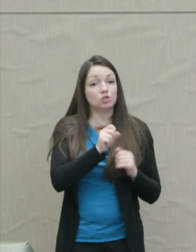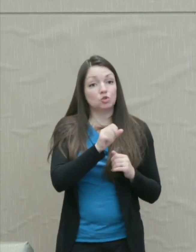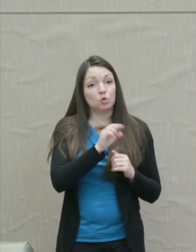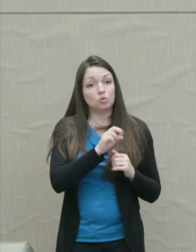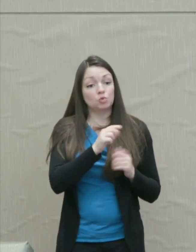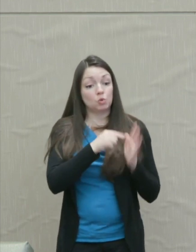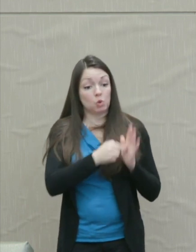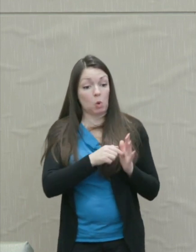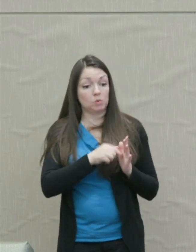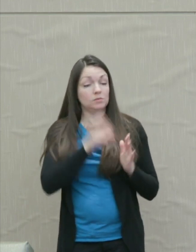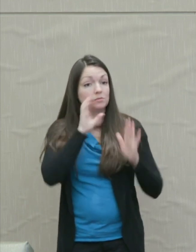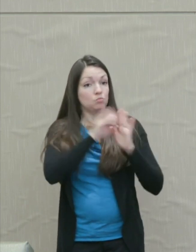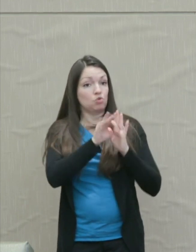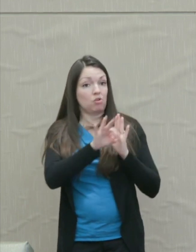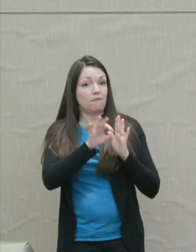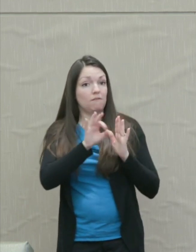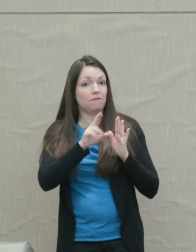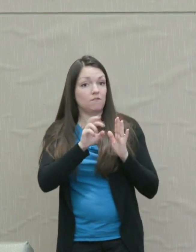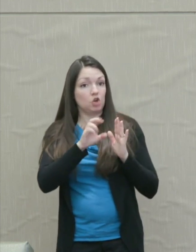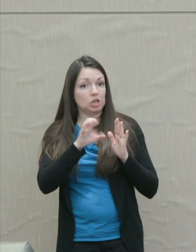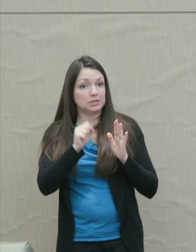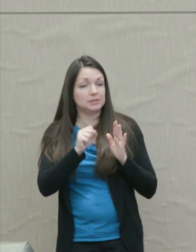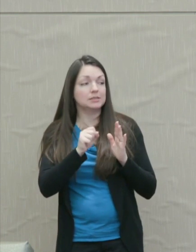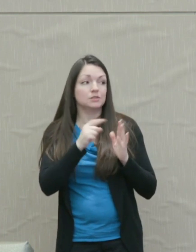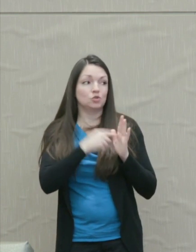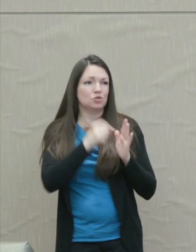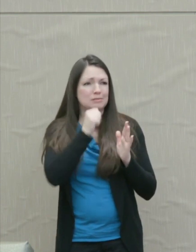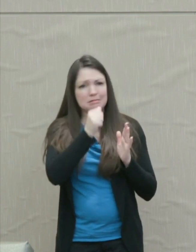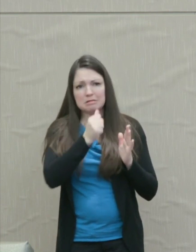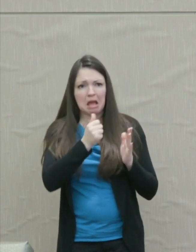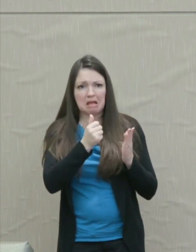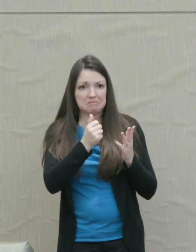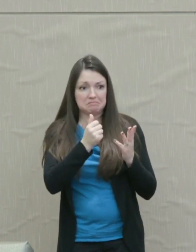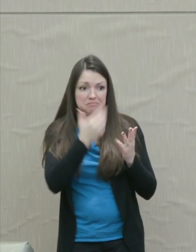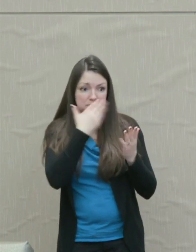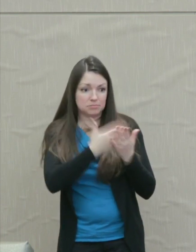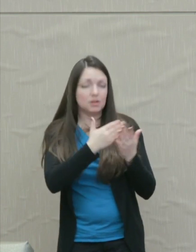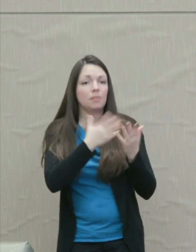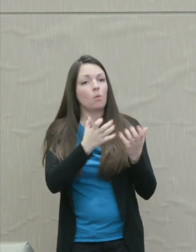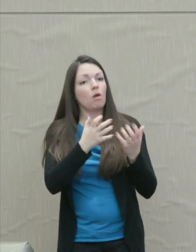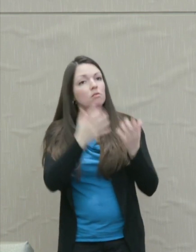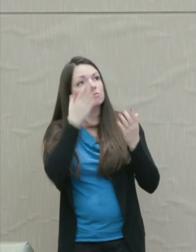What the payback seeker wants is future happiness and self-respect.